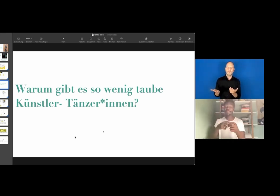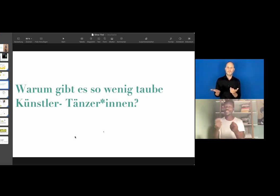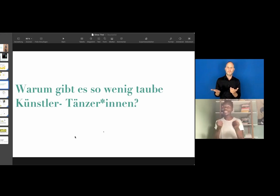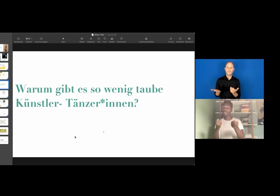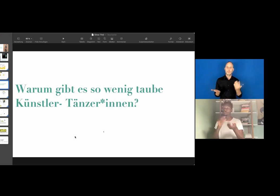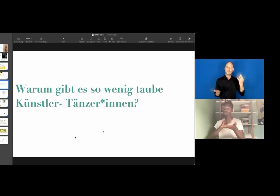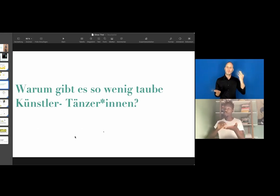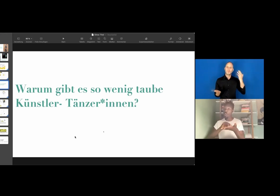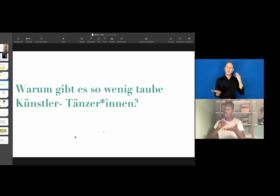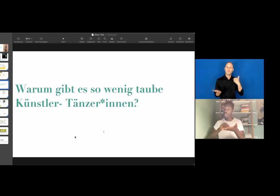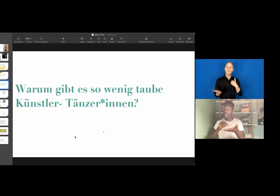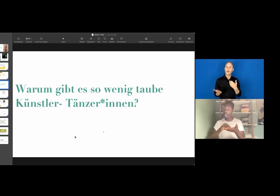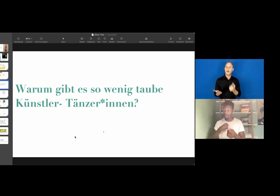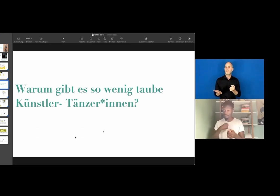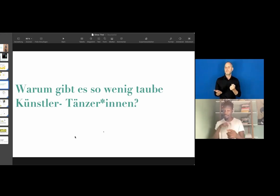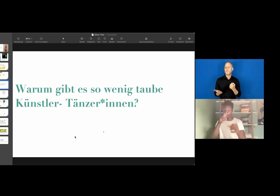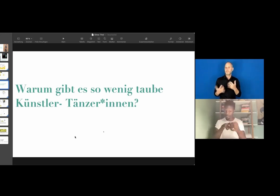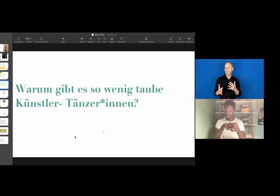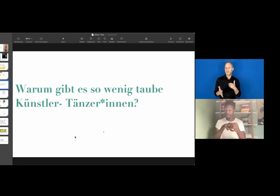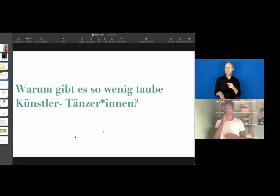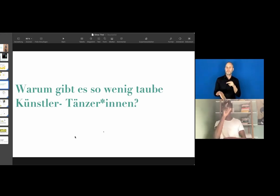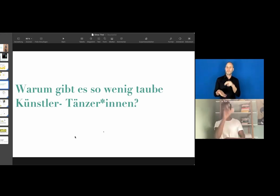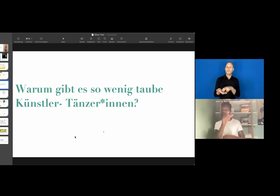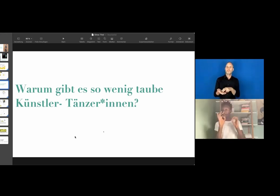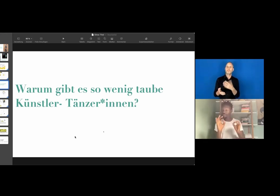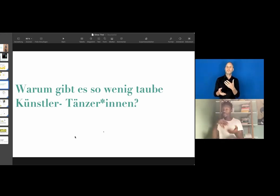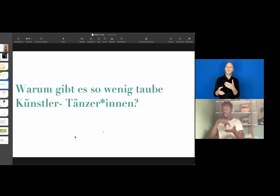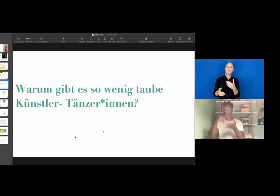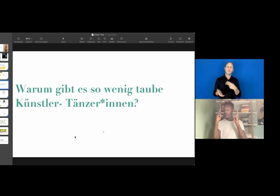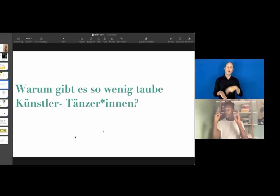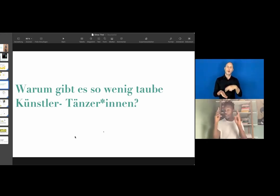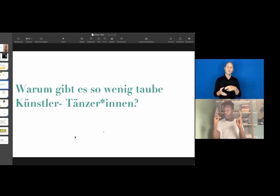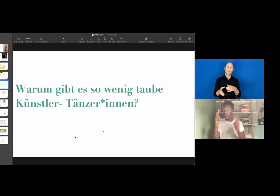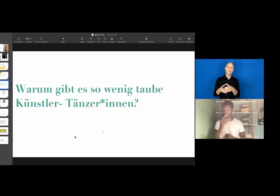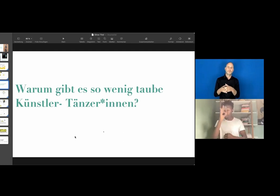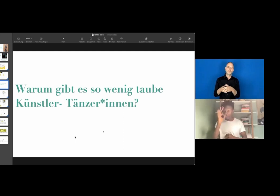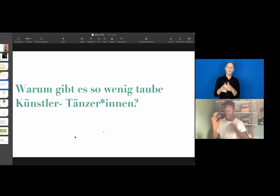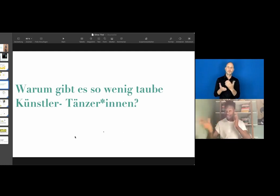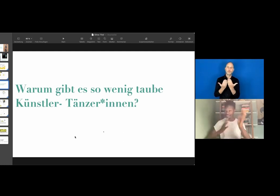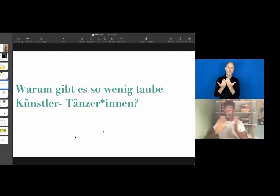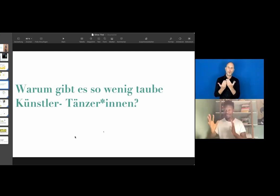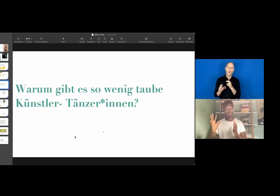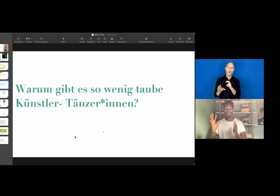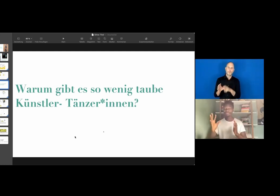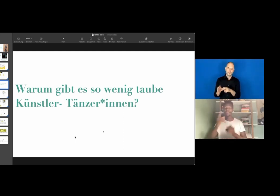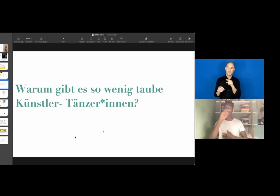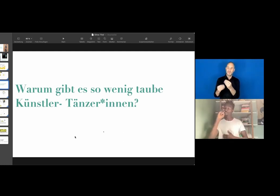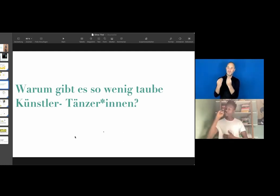So, when I joined my first dance lessons, my first dance school, there was no signing.